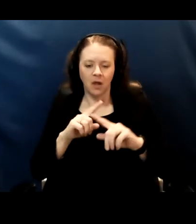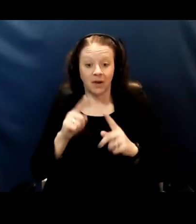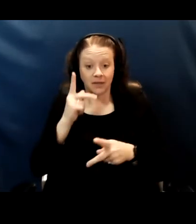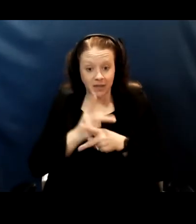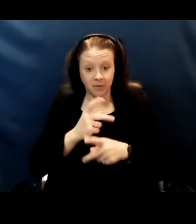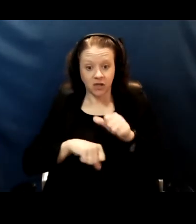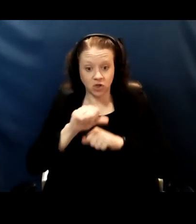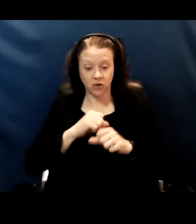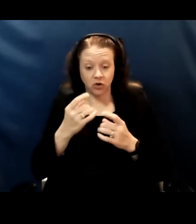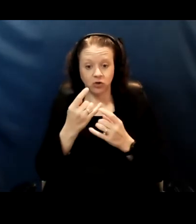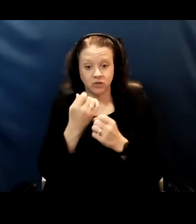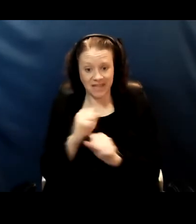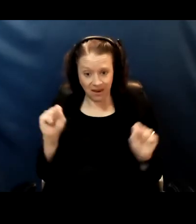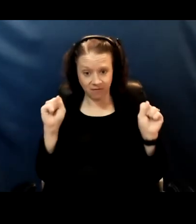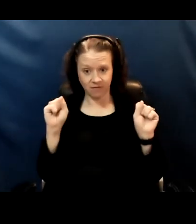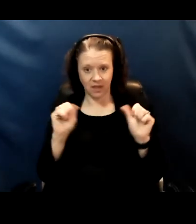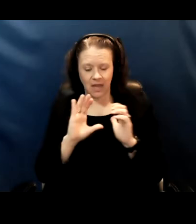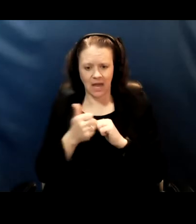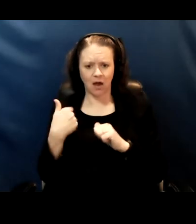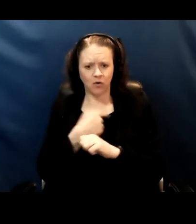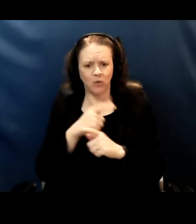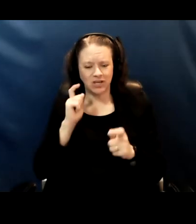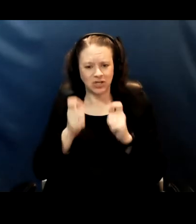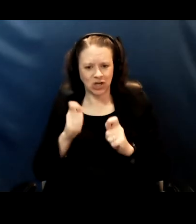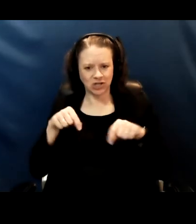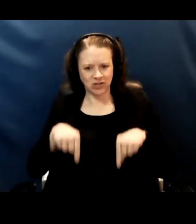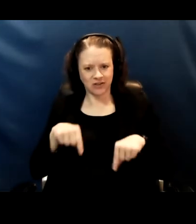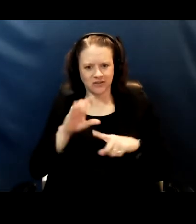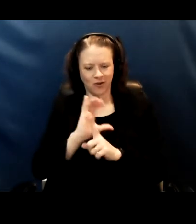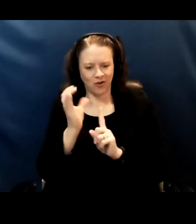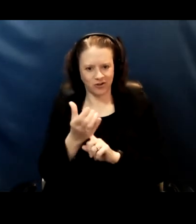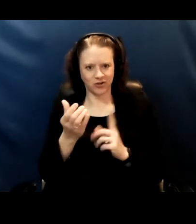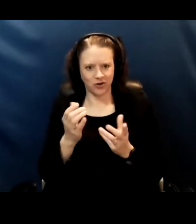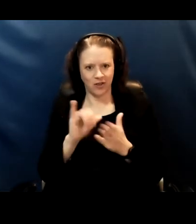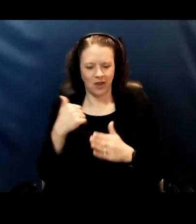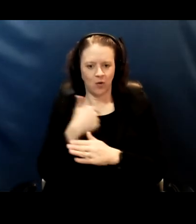And how do we change this culture the culture that we all share